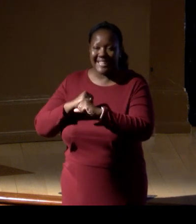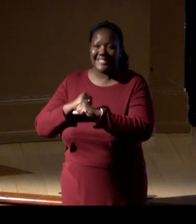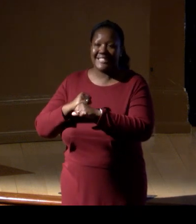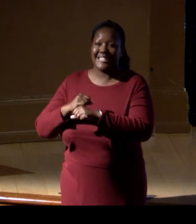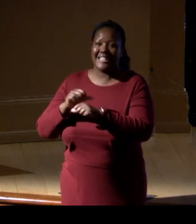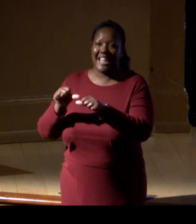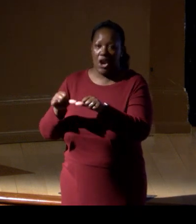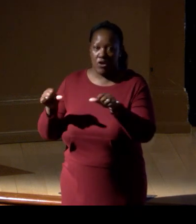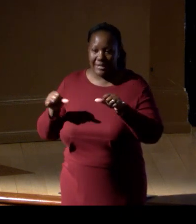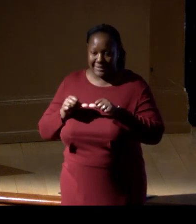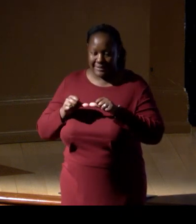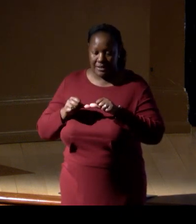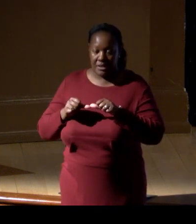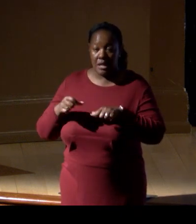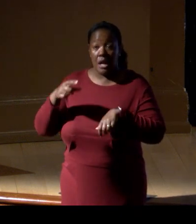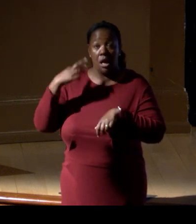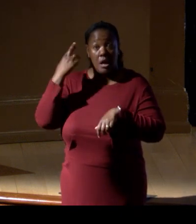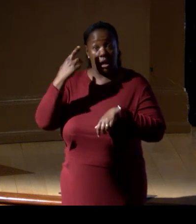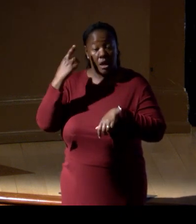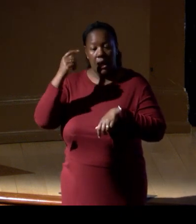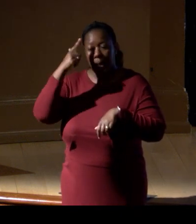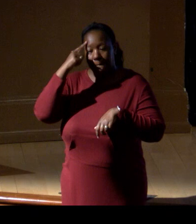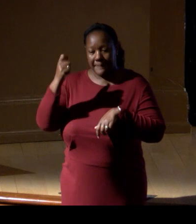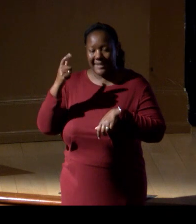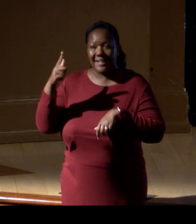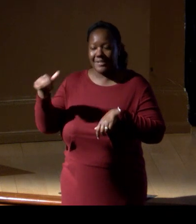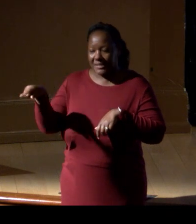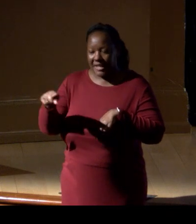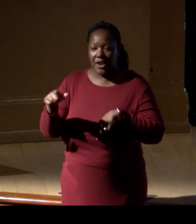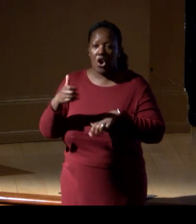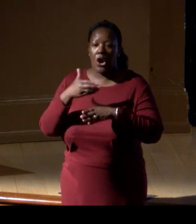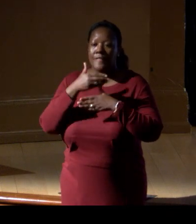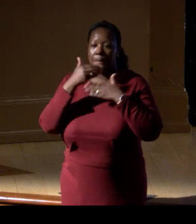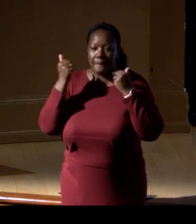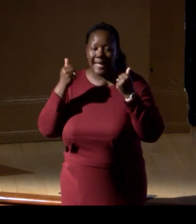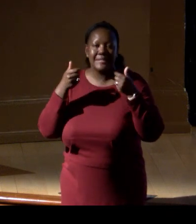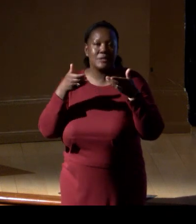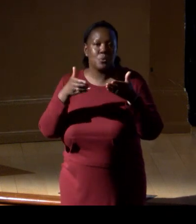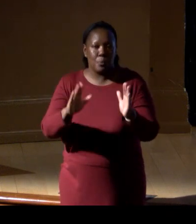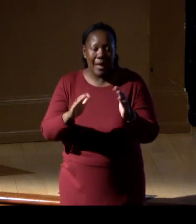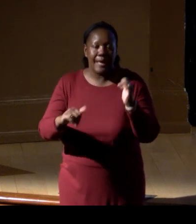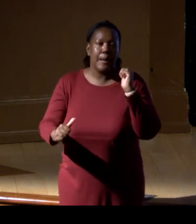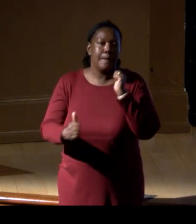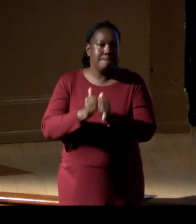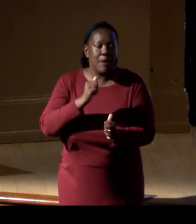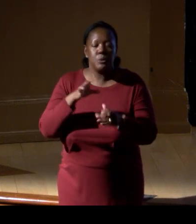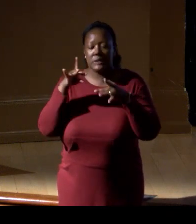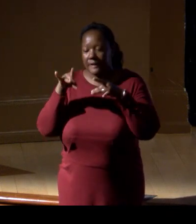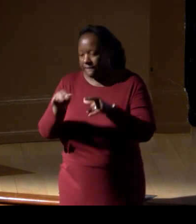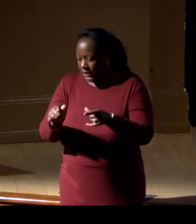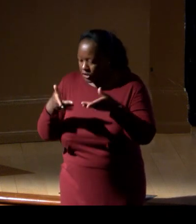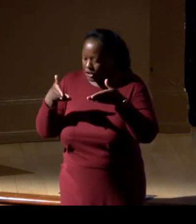because they are the best mechanism, the most efficient mechanism to restore marine life.